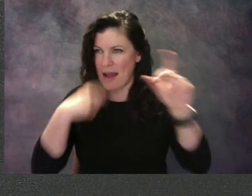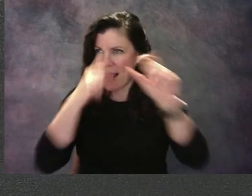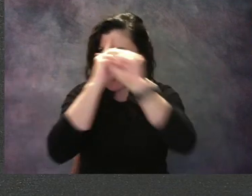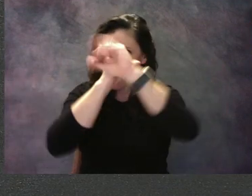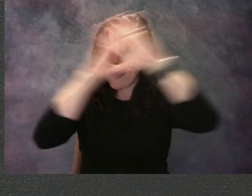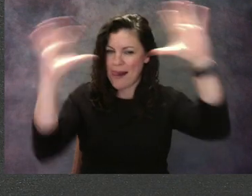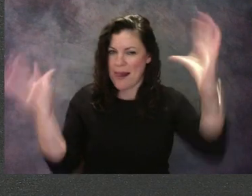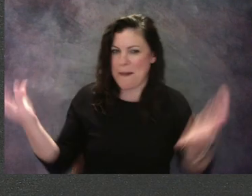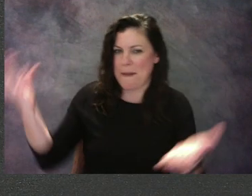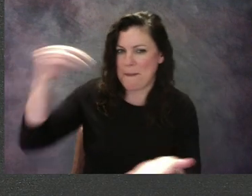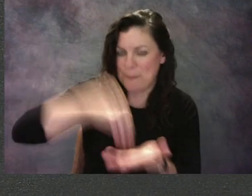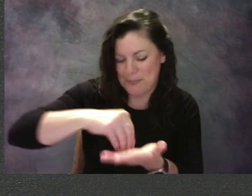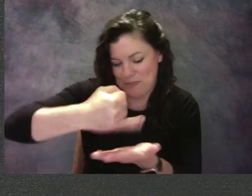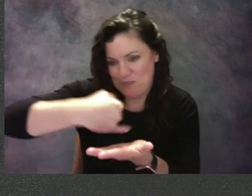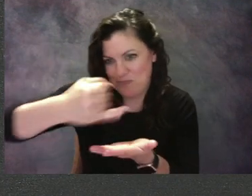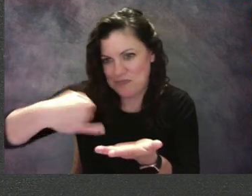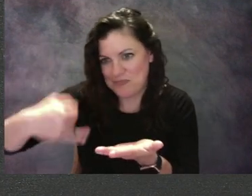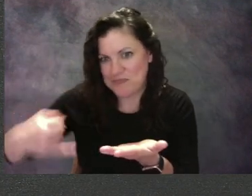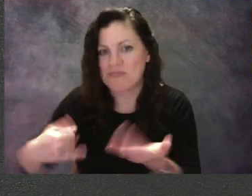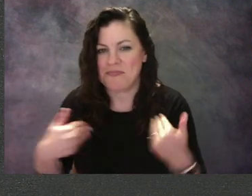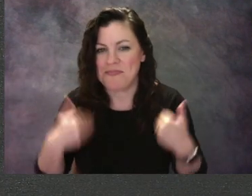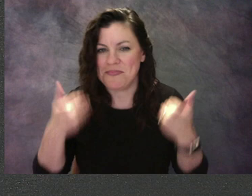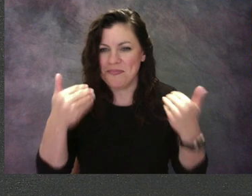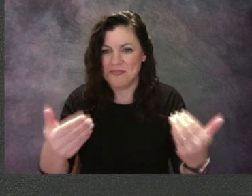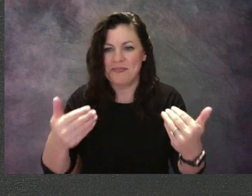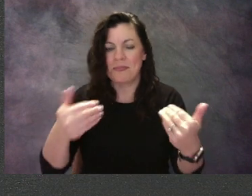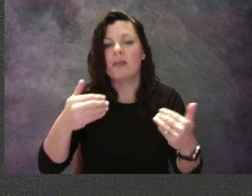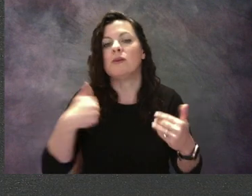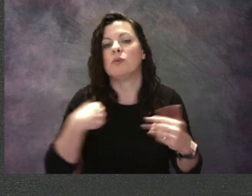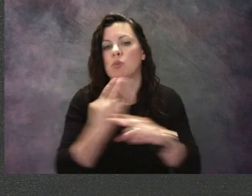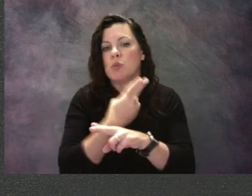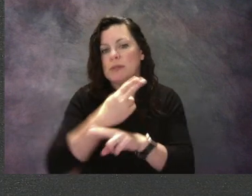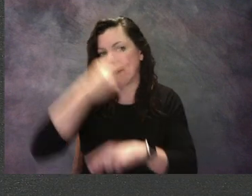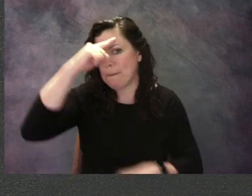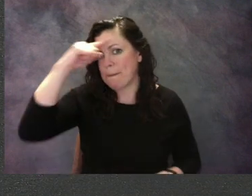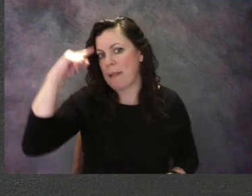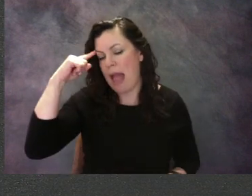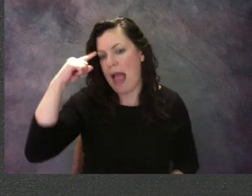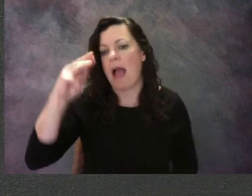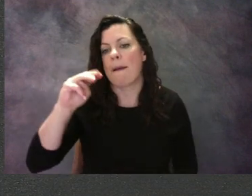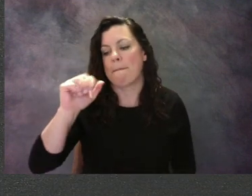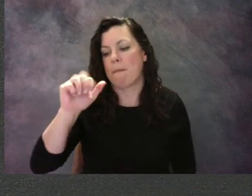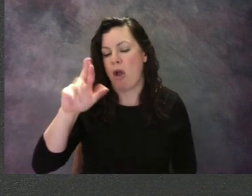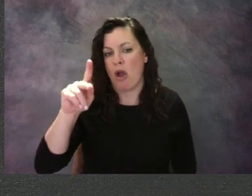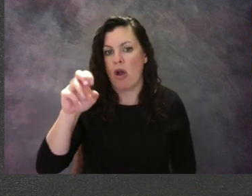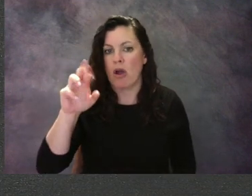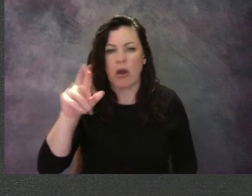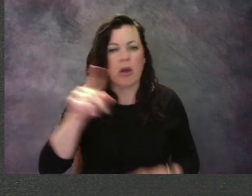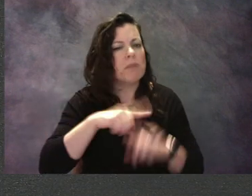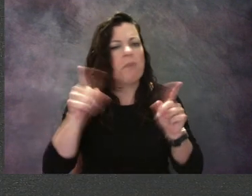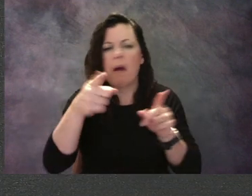I think I'm gonna draw with my black marker first, but you can draw with whatever you want. Have you thought of your animal?